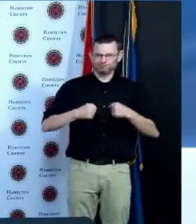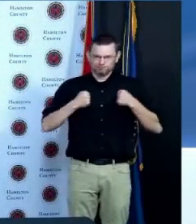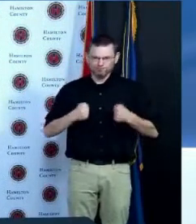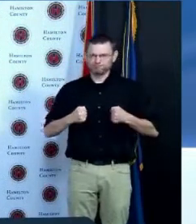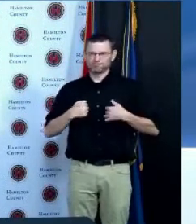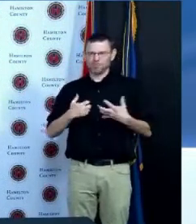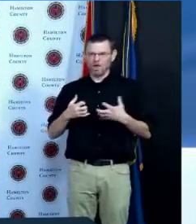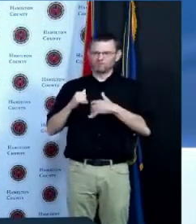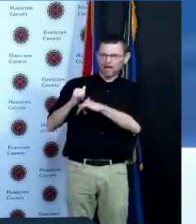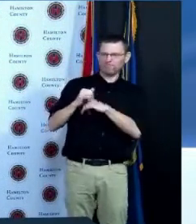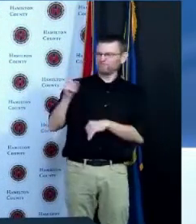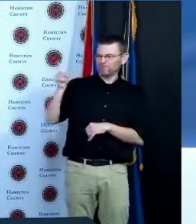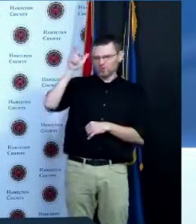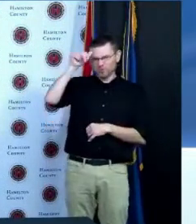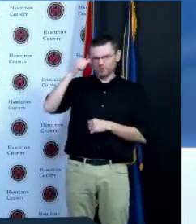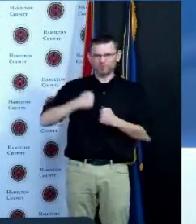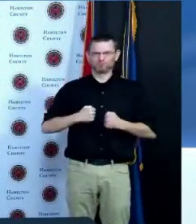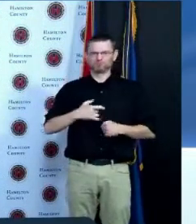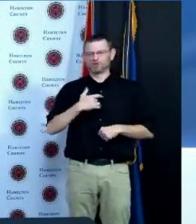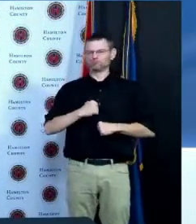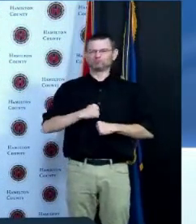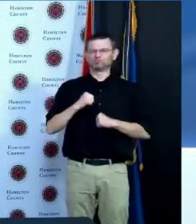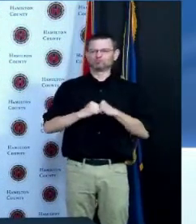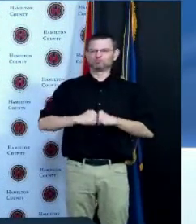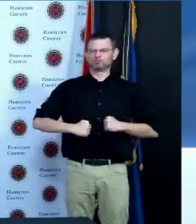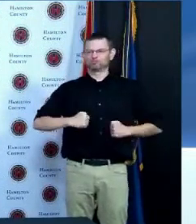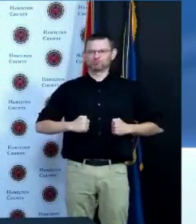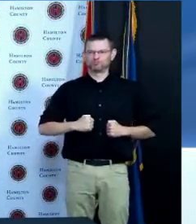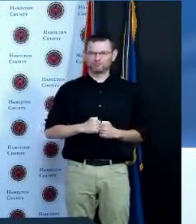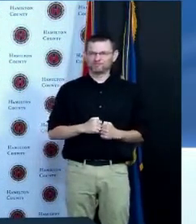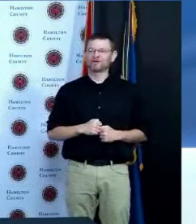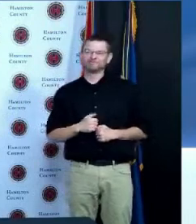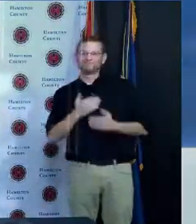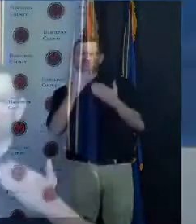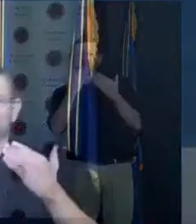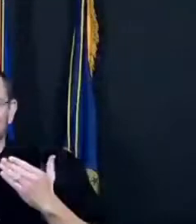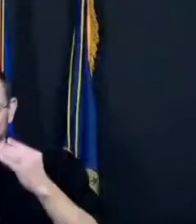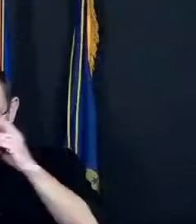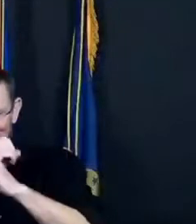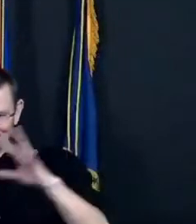had that vision so thank you for that and and you know it it reminds me that we should thank